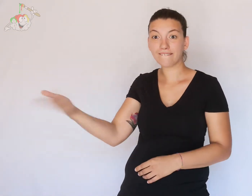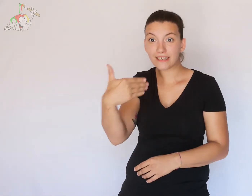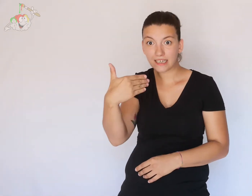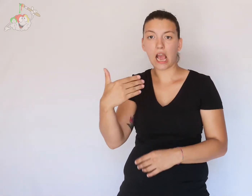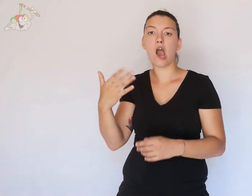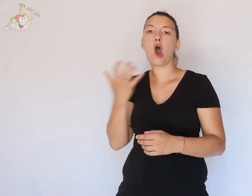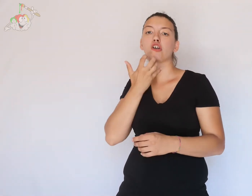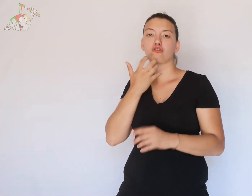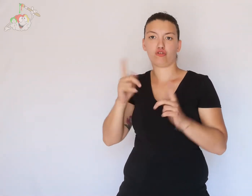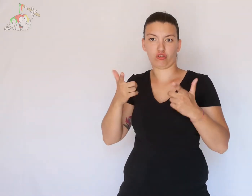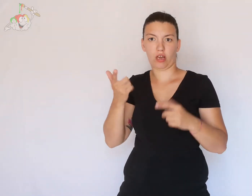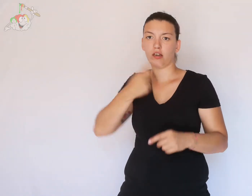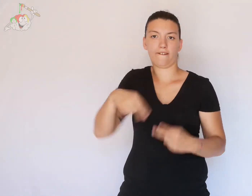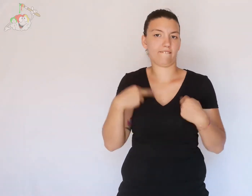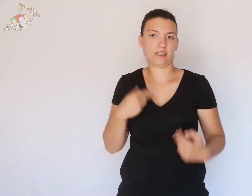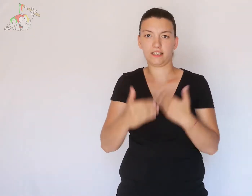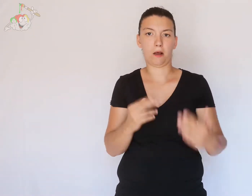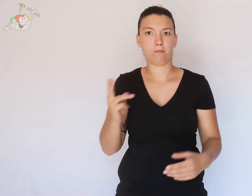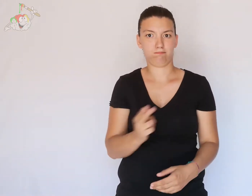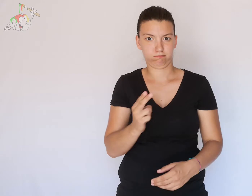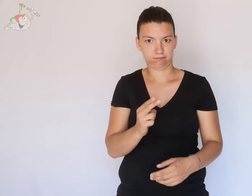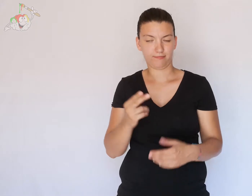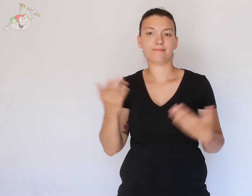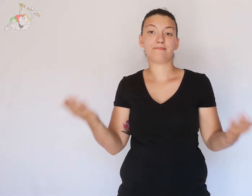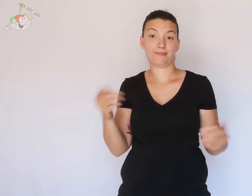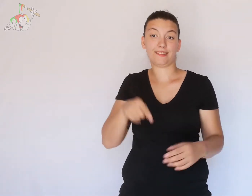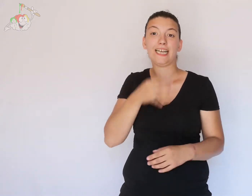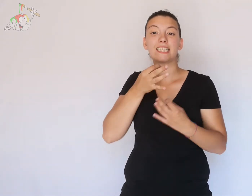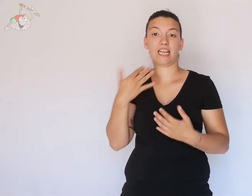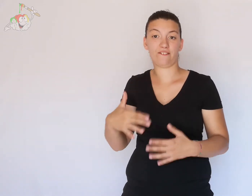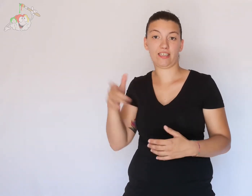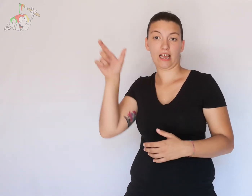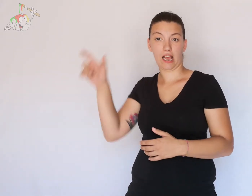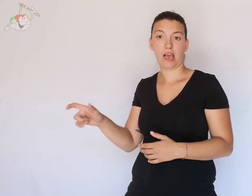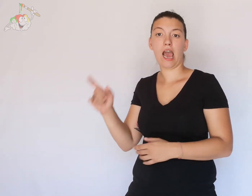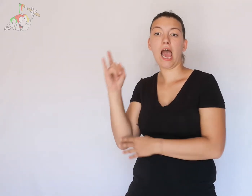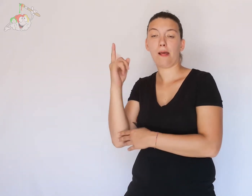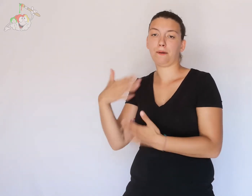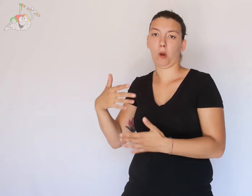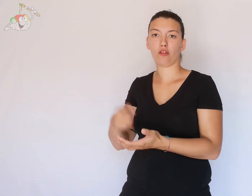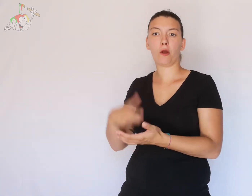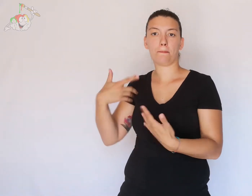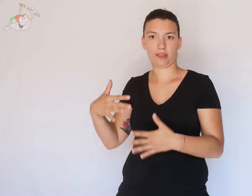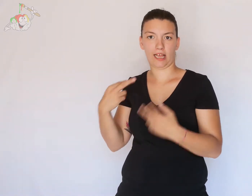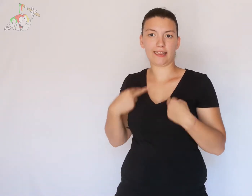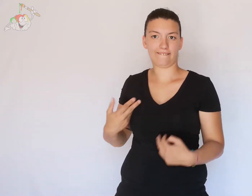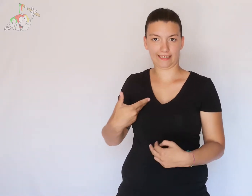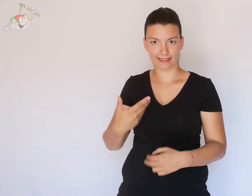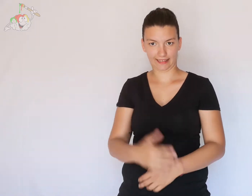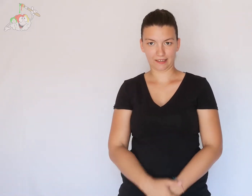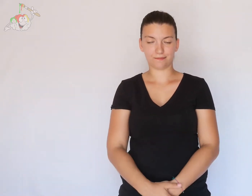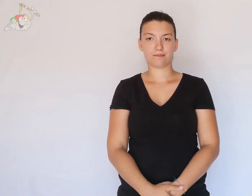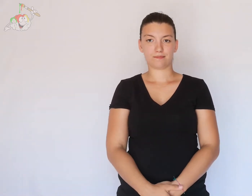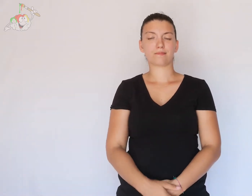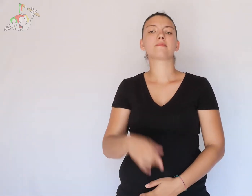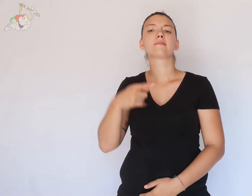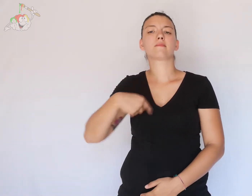Without them, there would be a lack of oxygen that we would not be able to live for. This means that trees are important to our life.